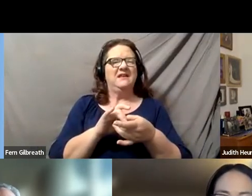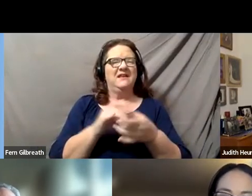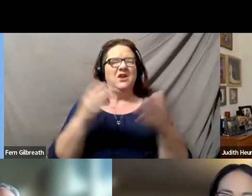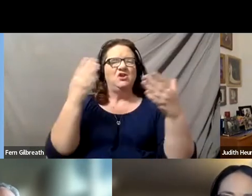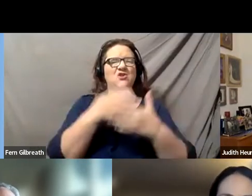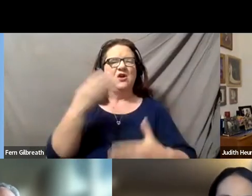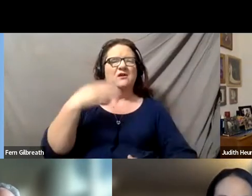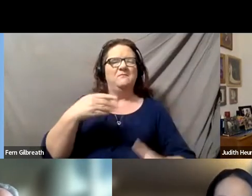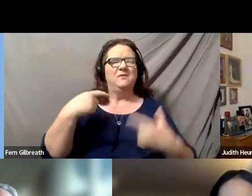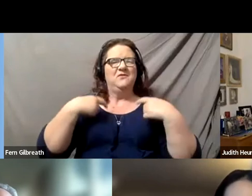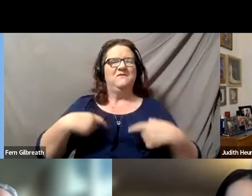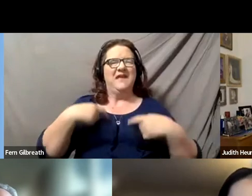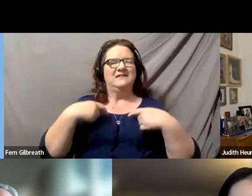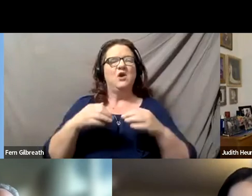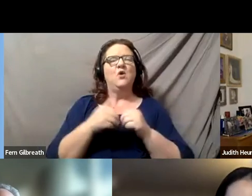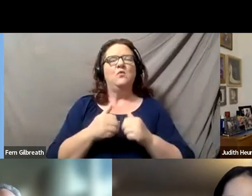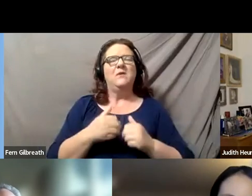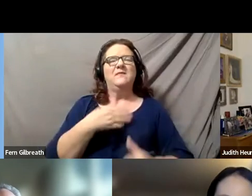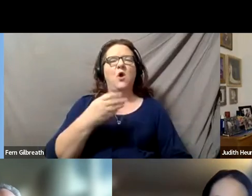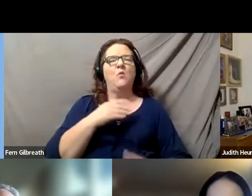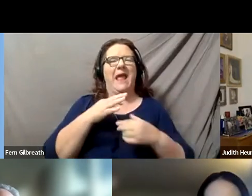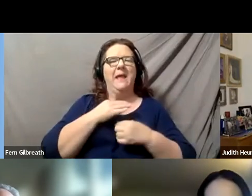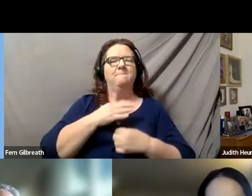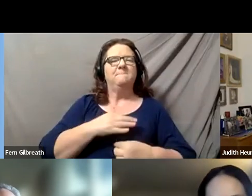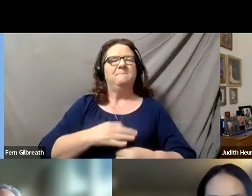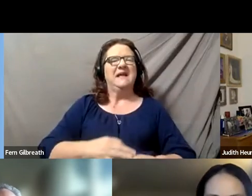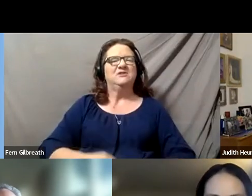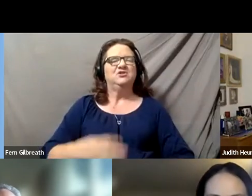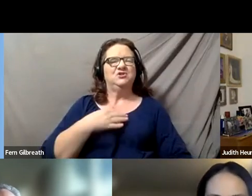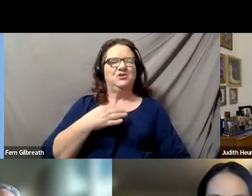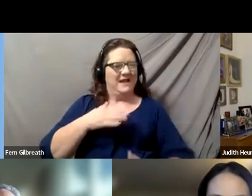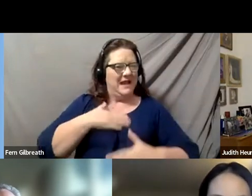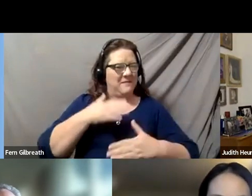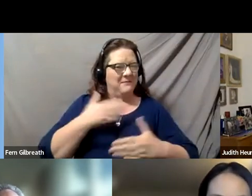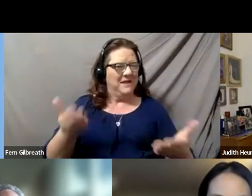And I have a white button-down shirt underneath it, and I am delighted to be here.